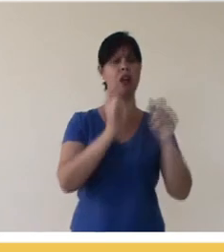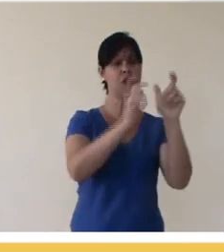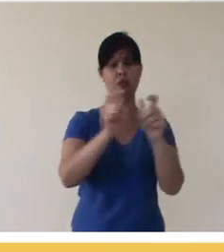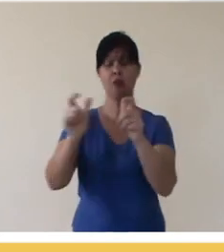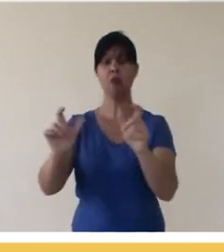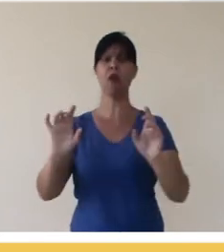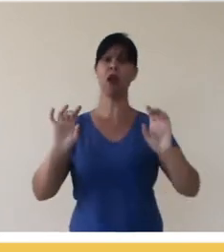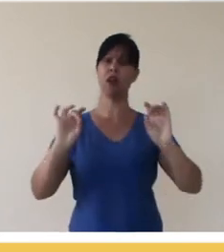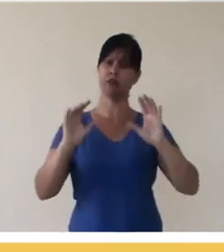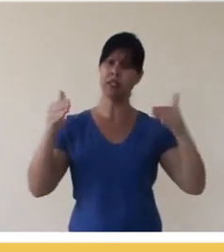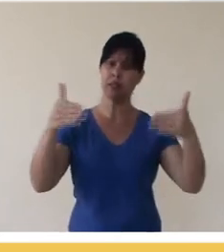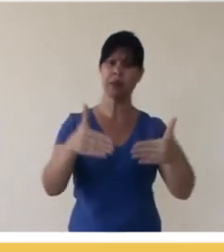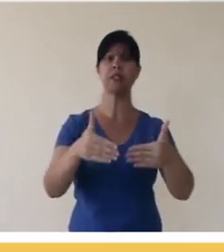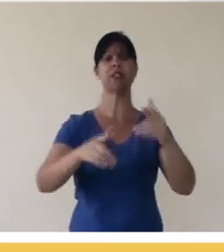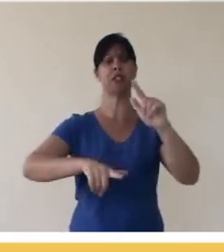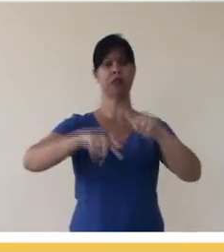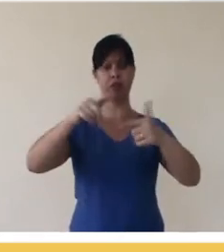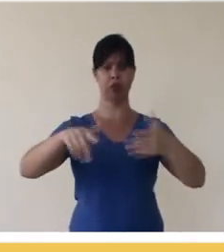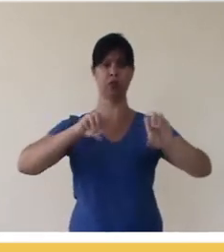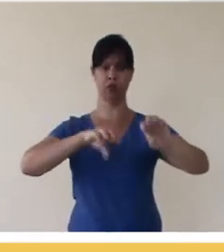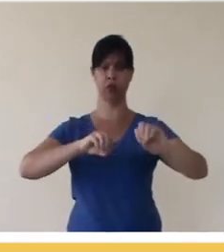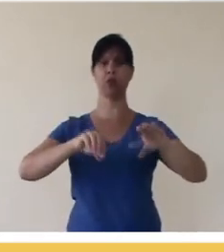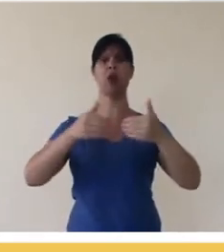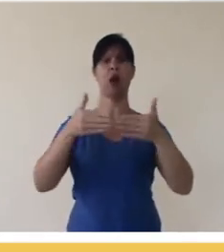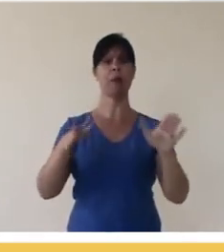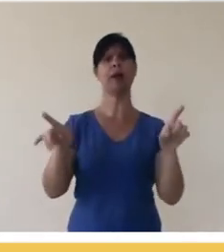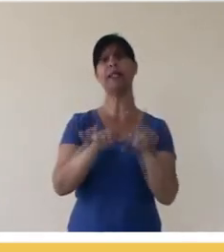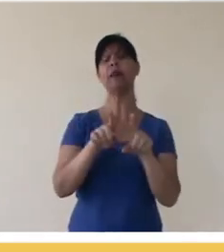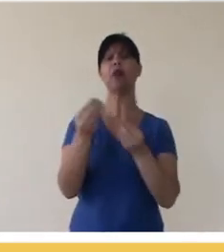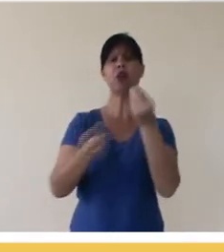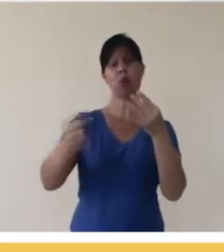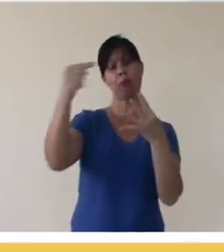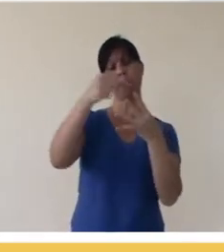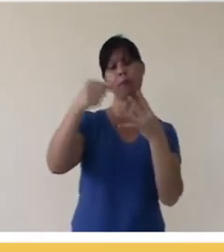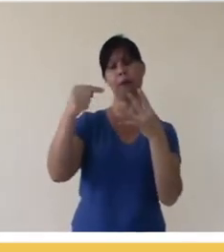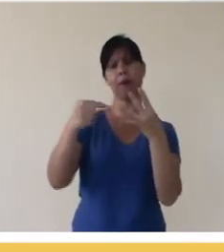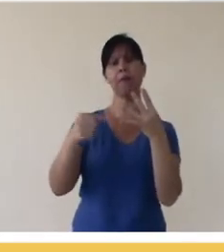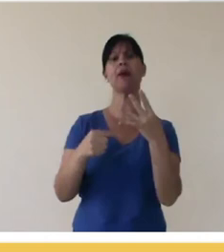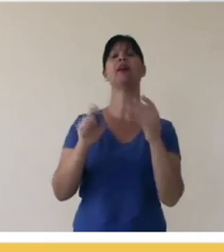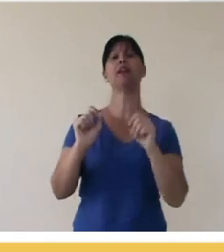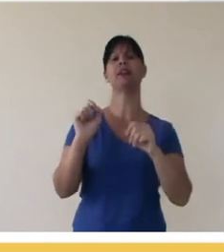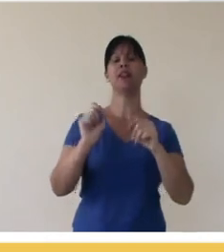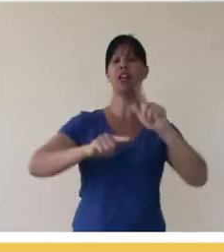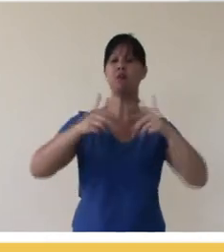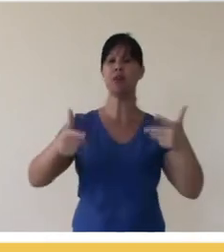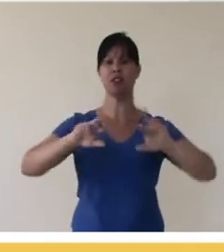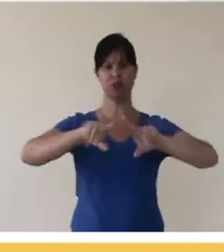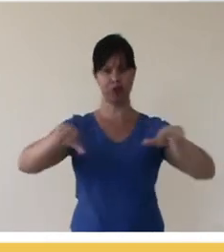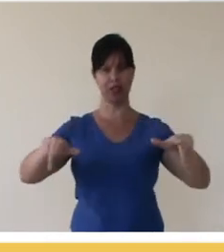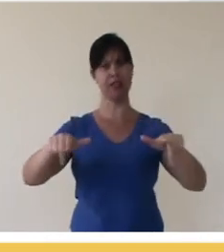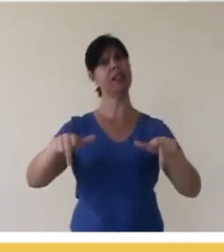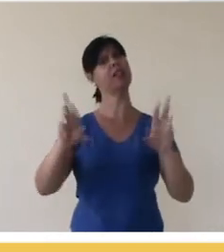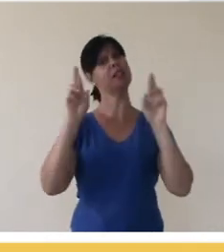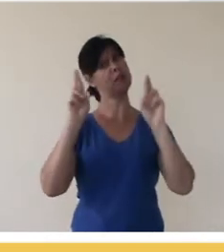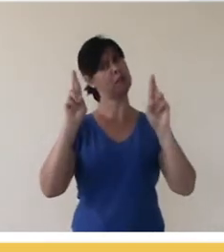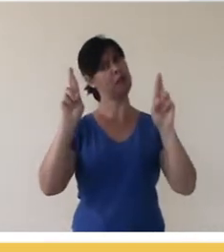repositories, open educational resources, as well as how to assign and how to make this assignment in different types of media. I hope it was useful for